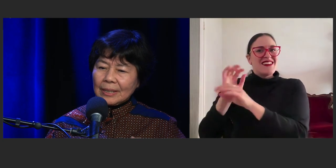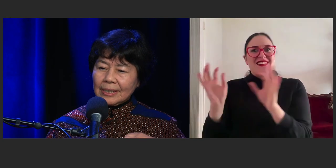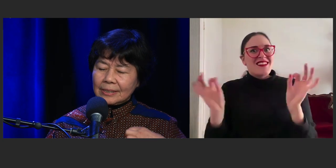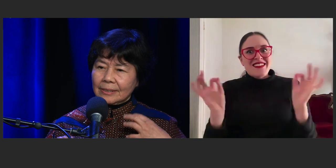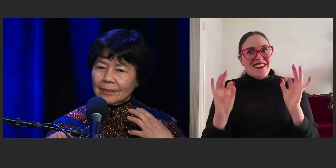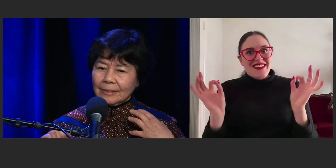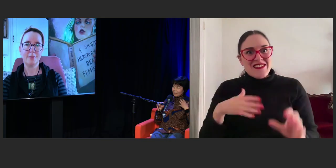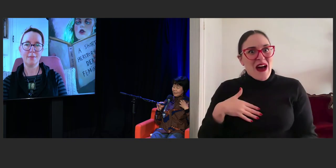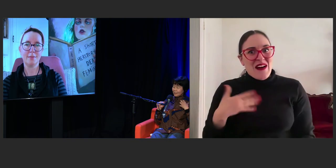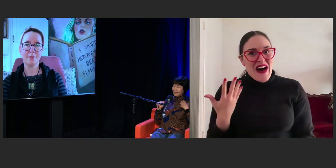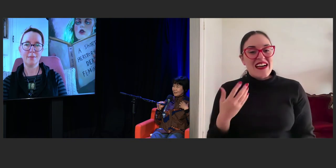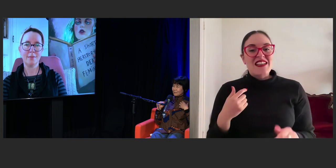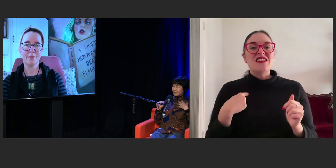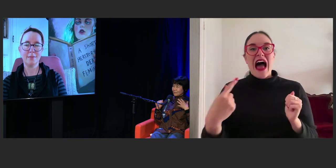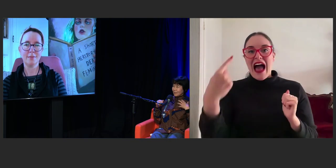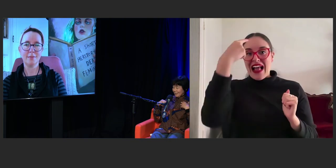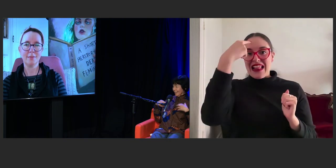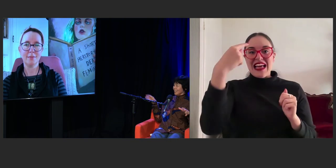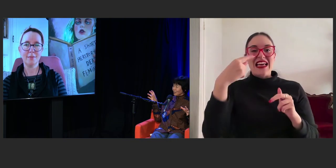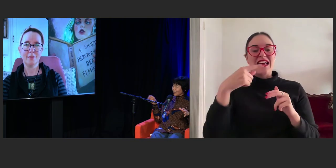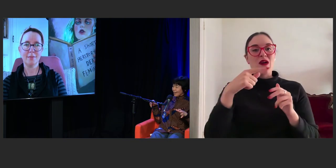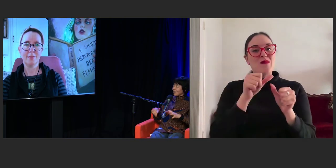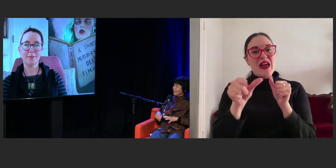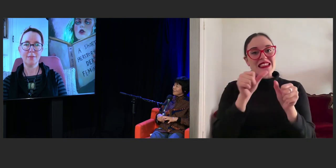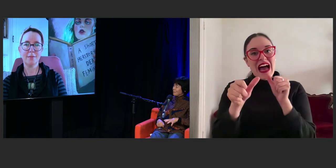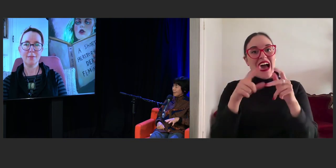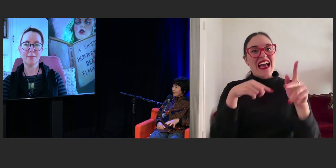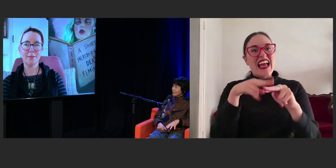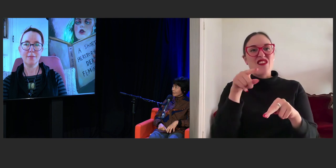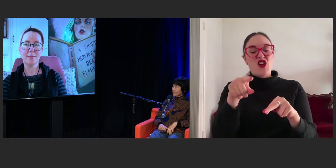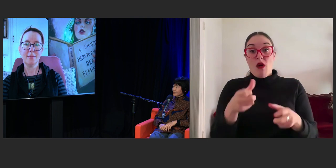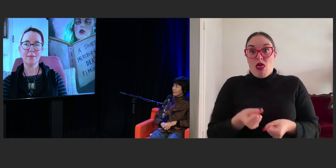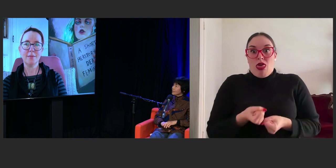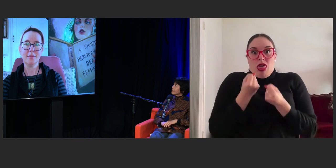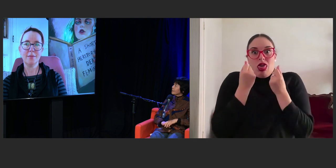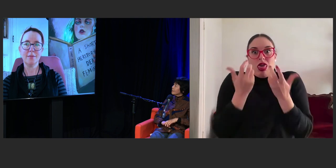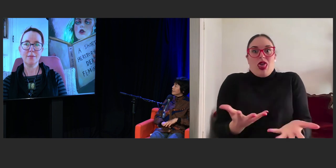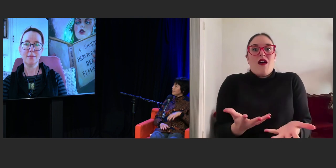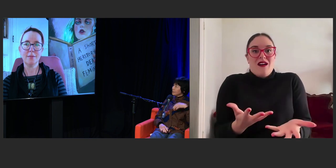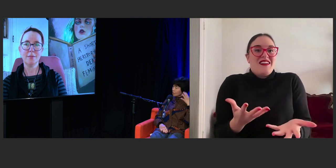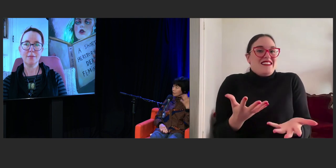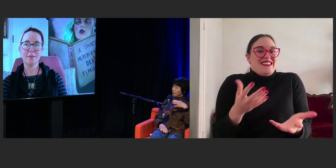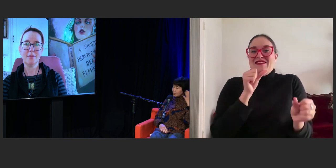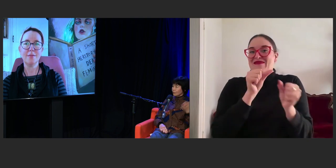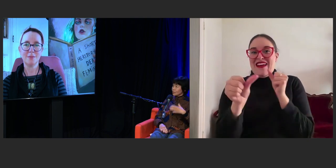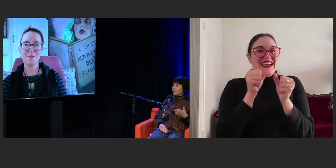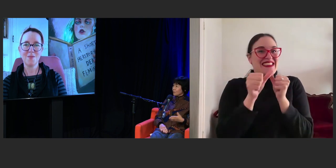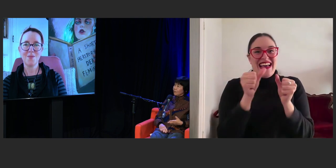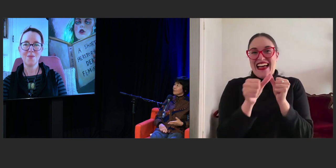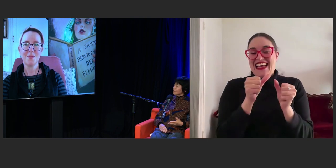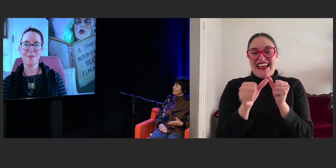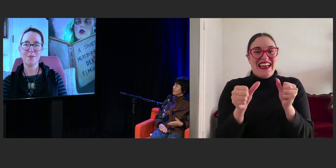by just getting it all out there on the page is a fantastic thing and it just don't stop the flow.